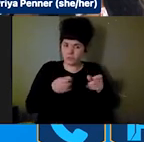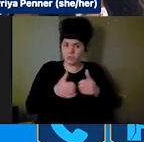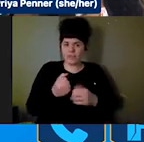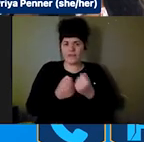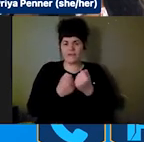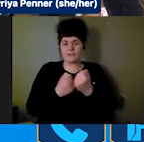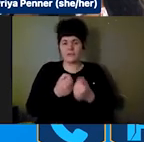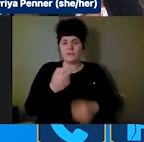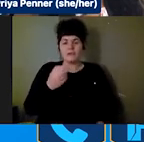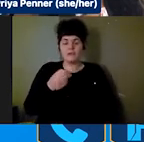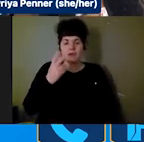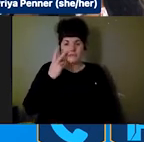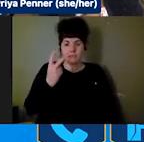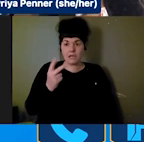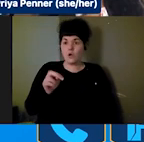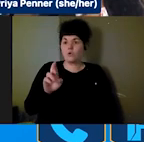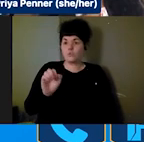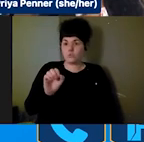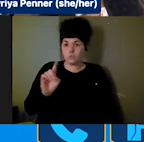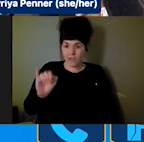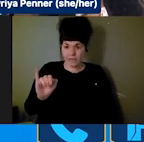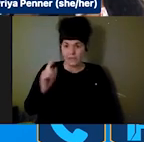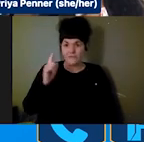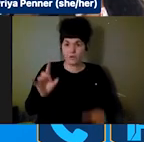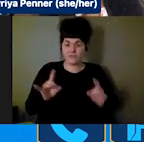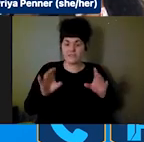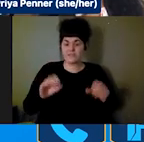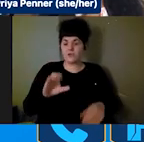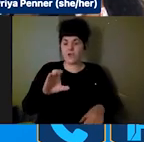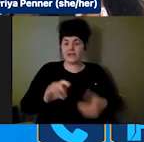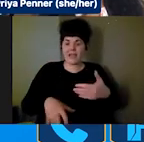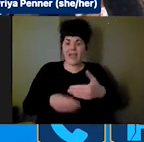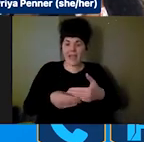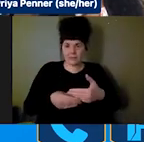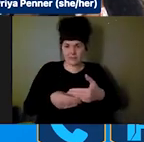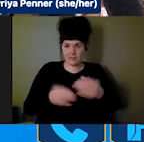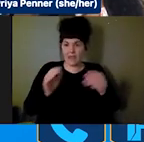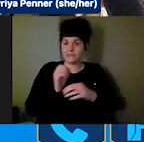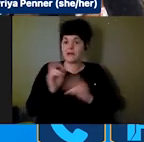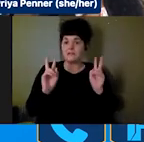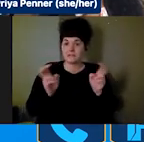for Disasters Act added as a title within the pandemic and